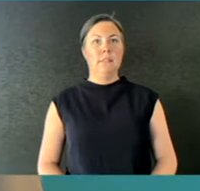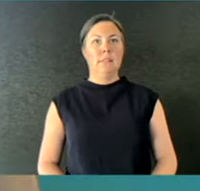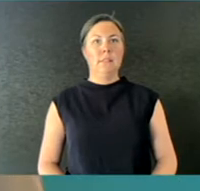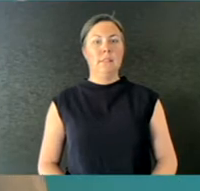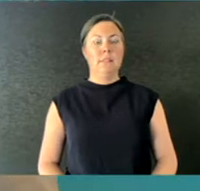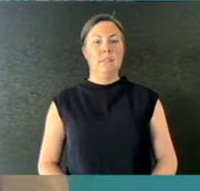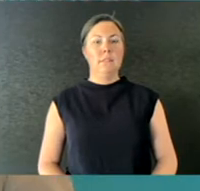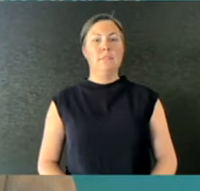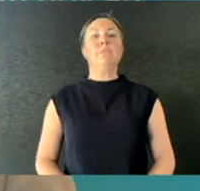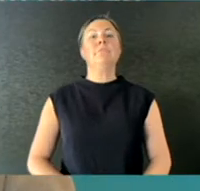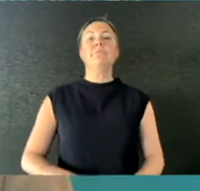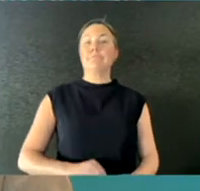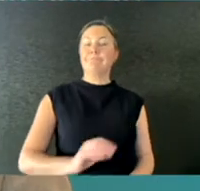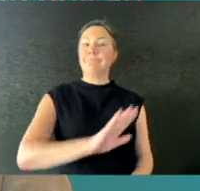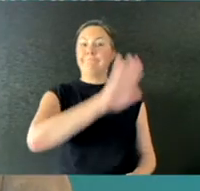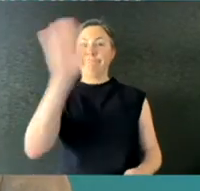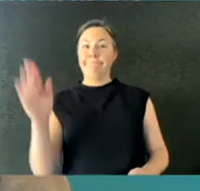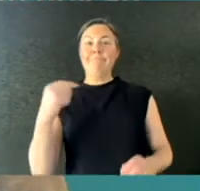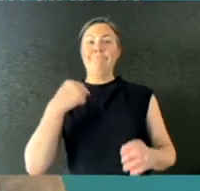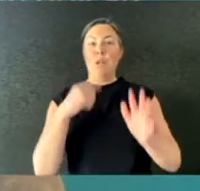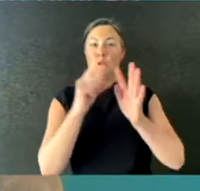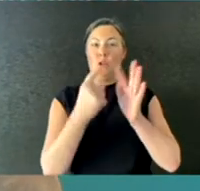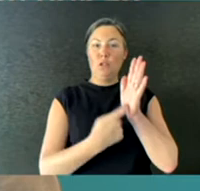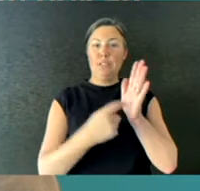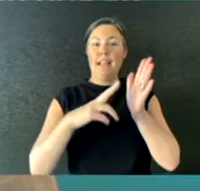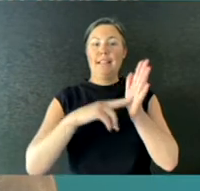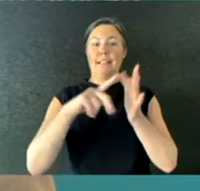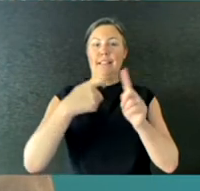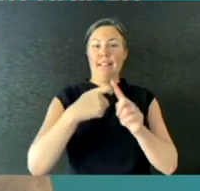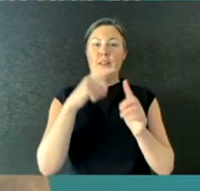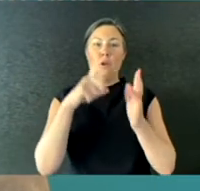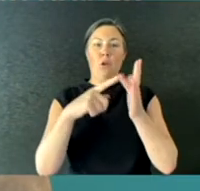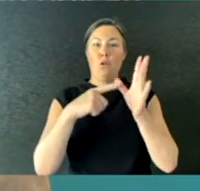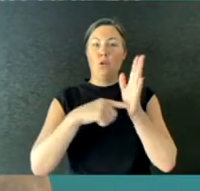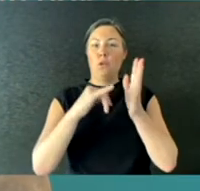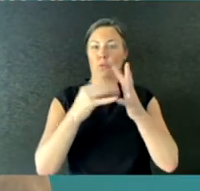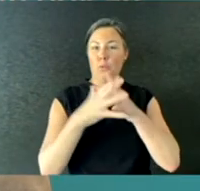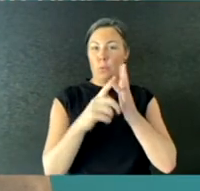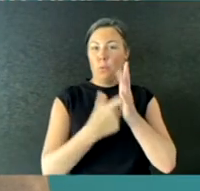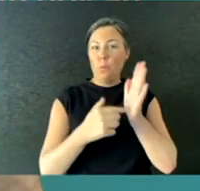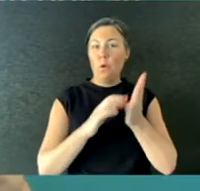Good afternoon everybody. Dr Nick Coatsworth with today's national update on COVID-19.